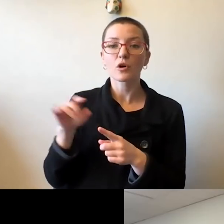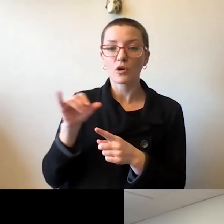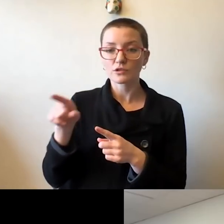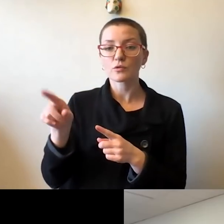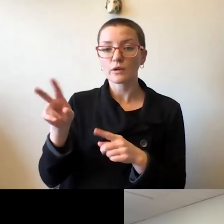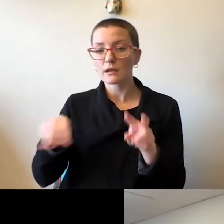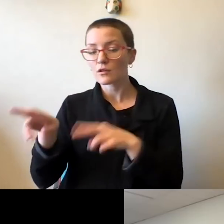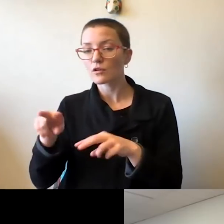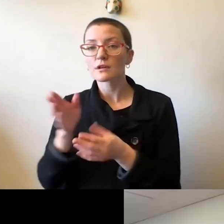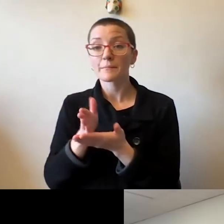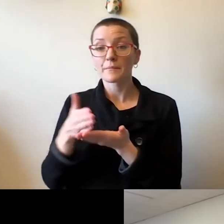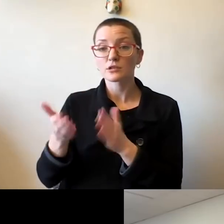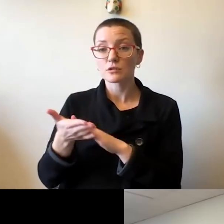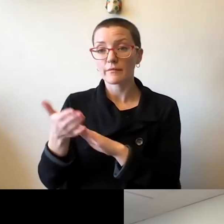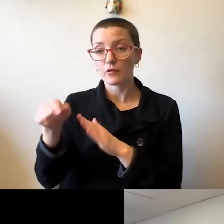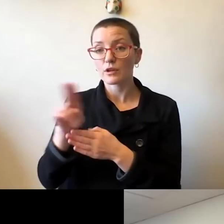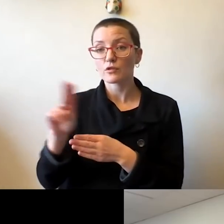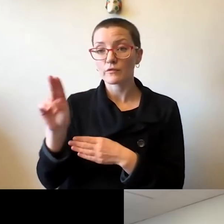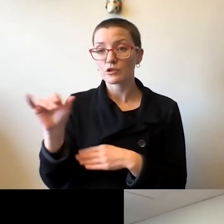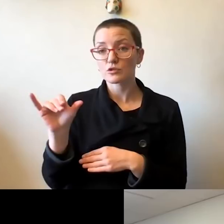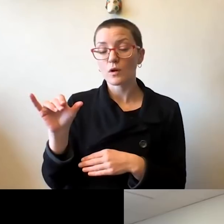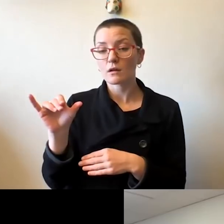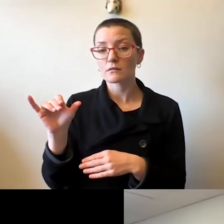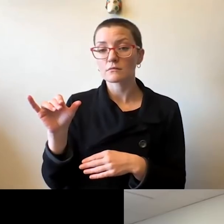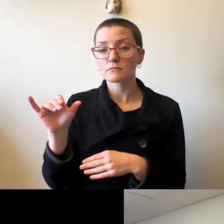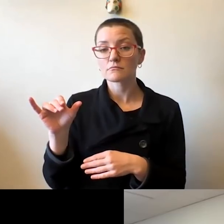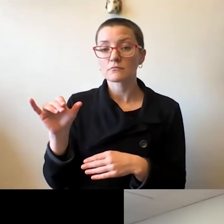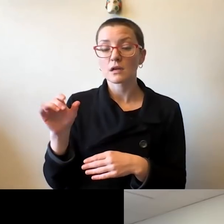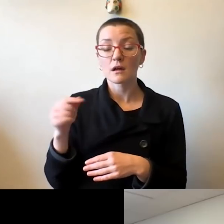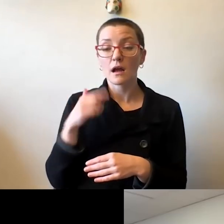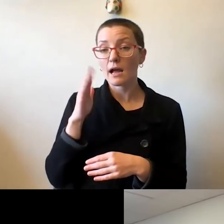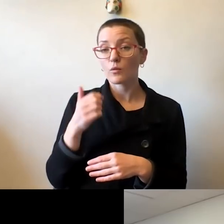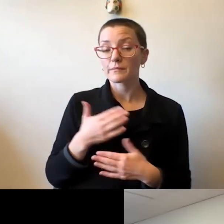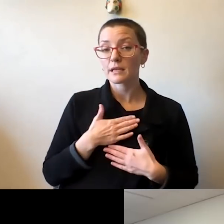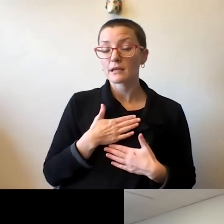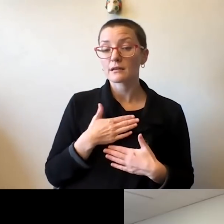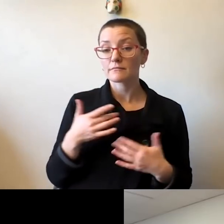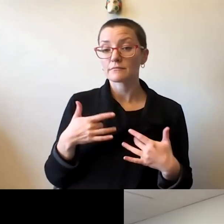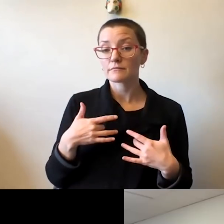for the university as well. So I'd be pleased if you could add some additional details